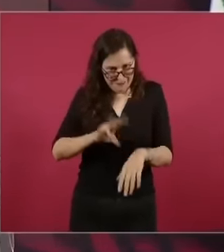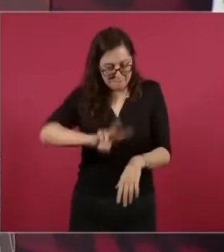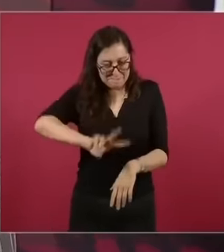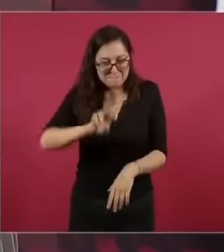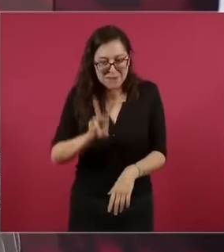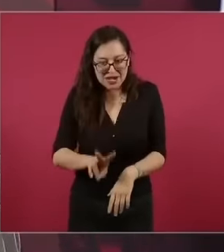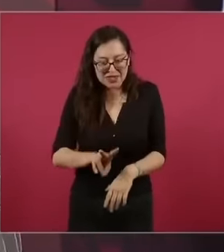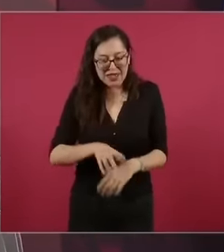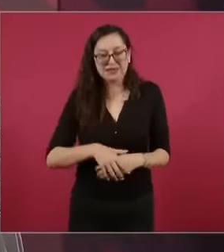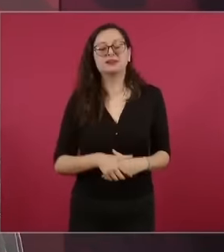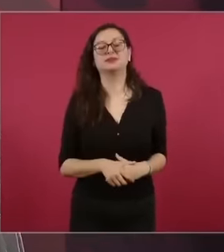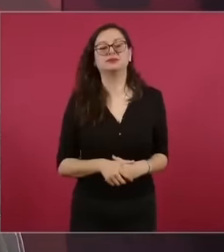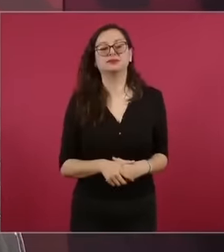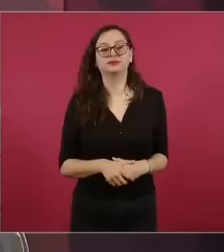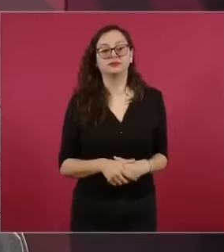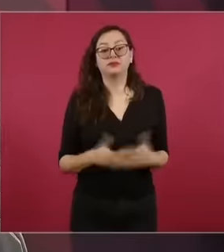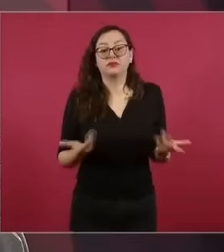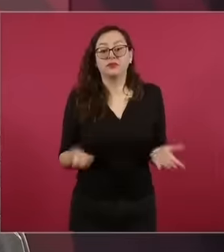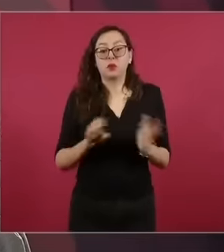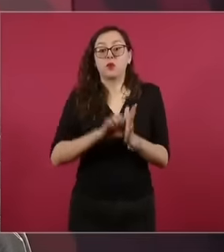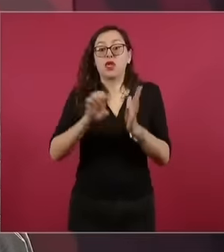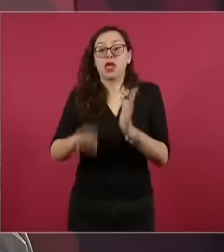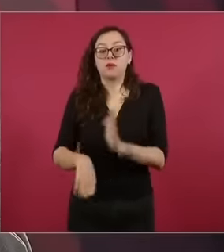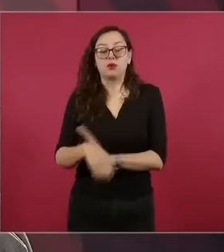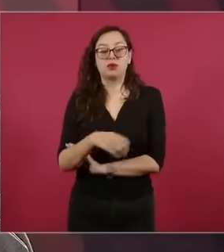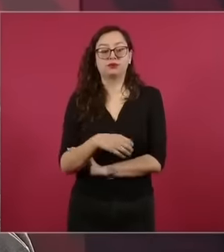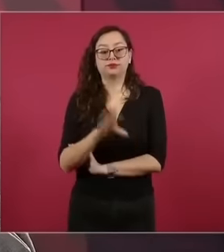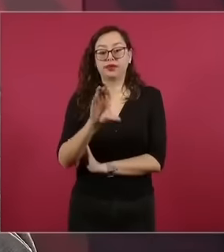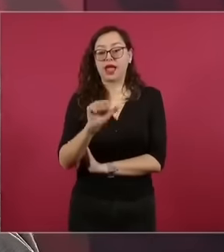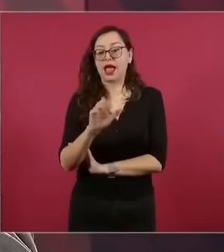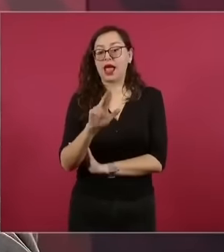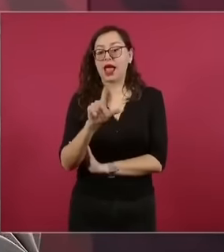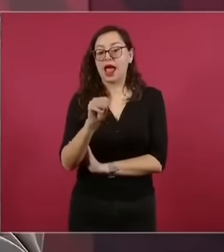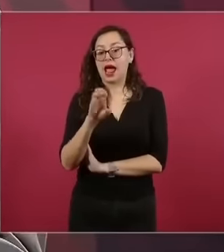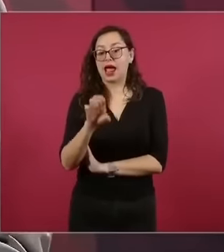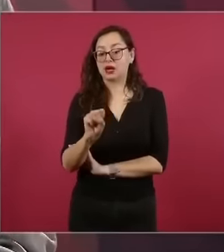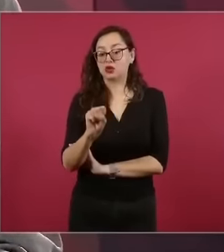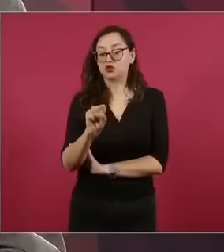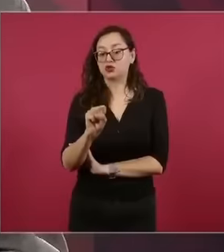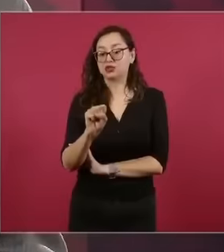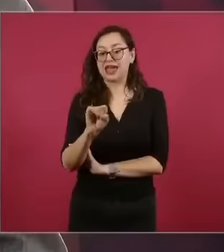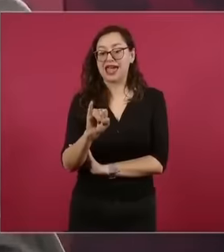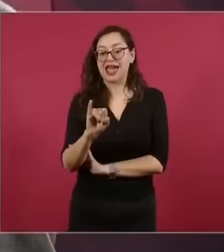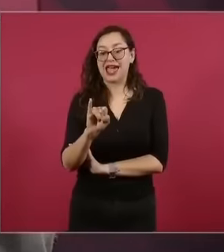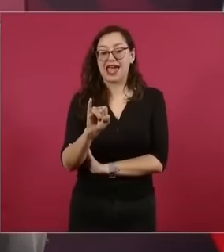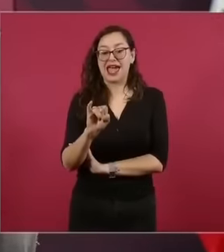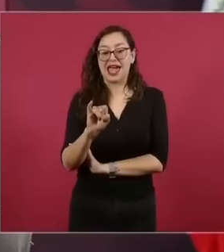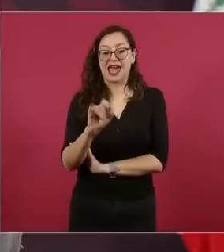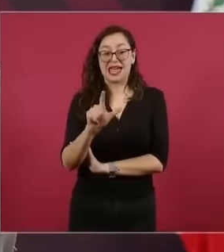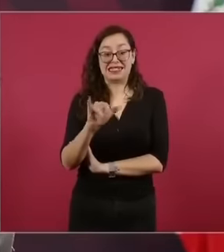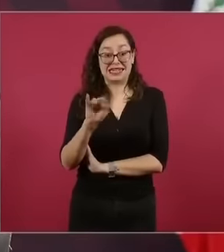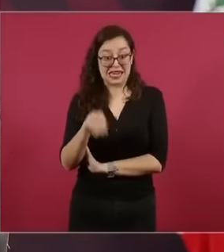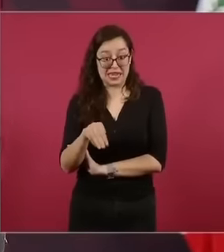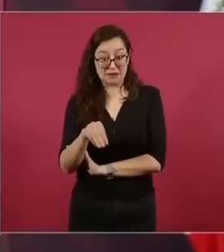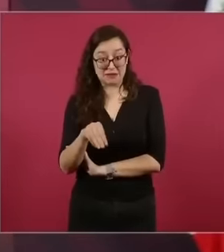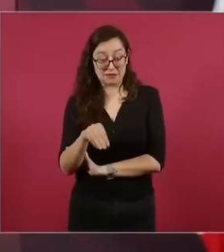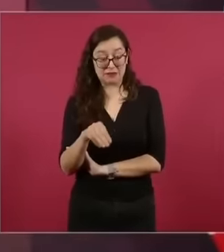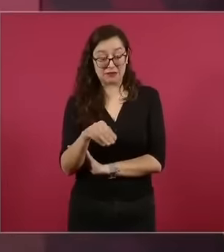I see Carlos when I wrote that book he was the richest in the